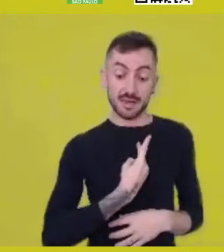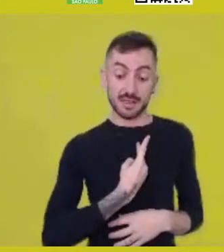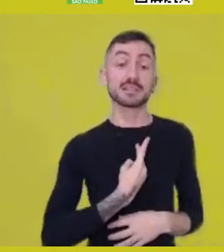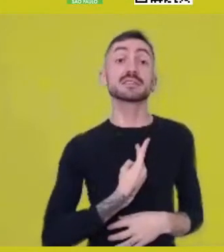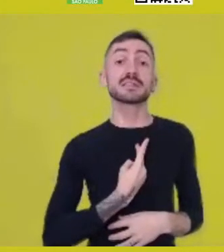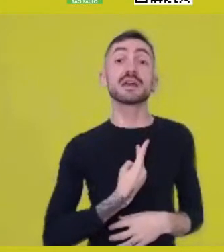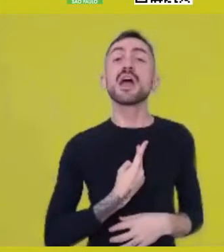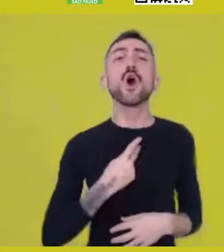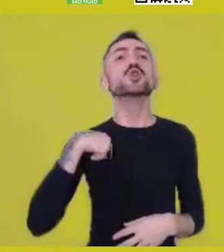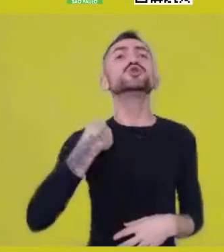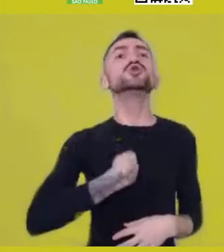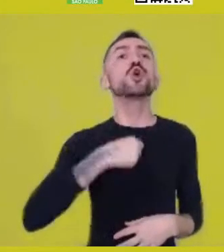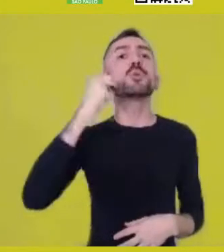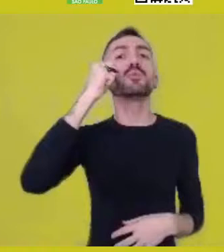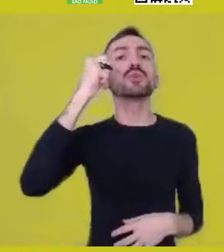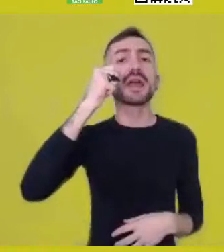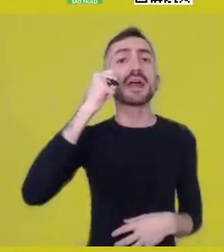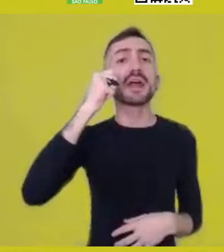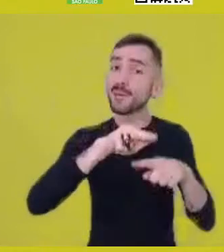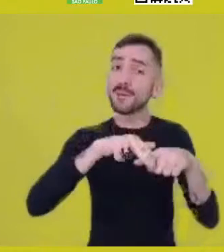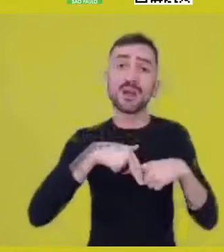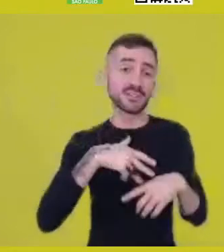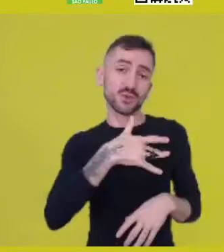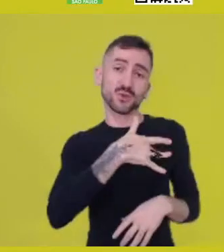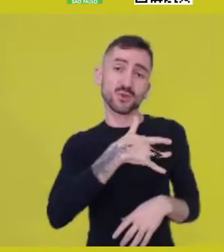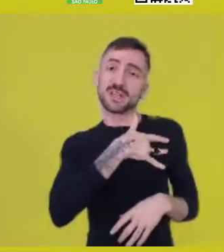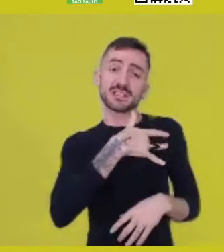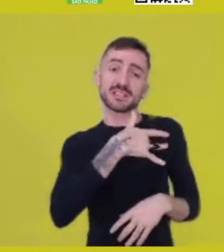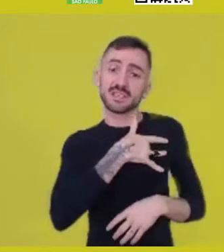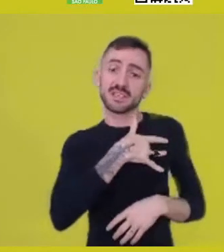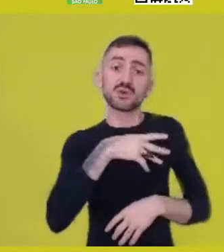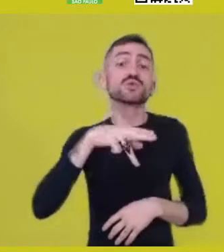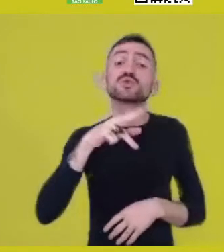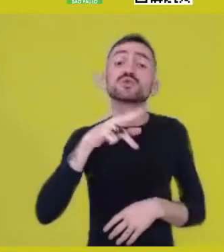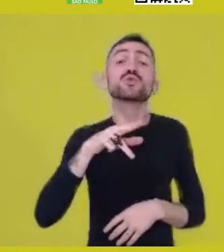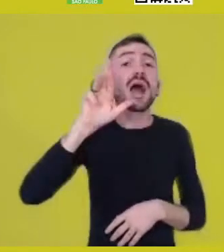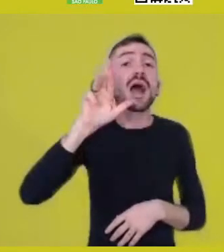she doesn’t answer it rationally. But our inability to know